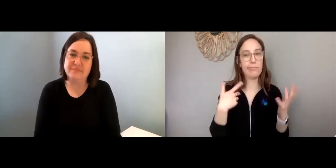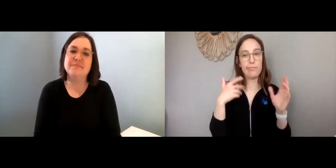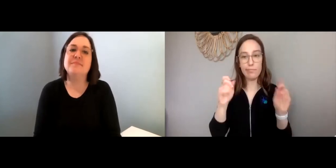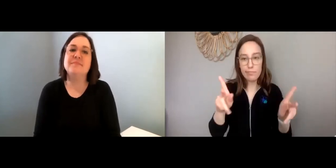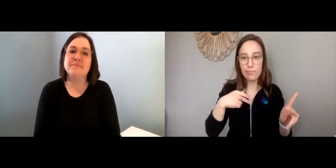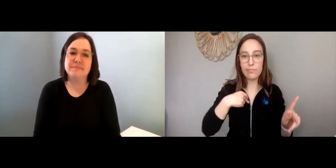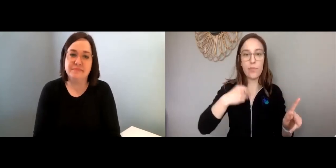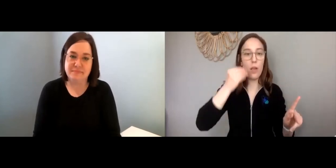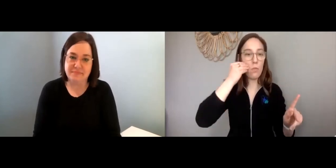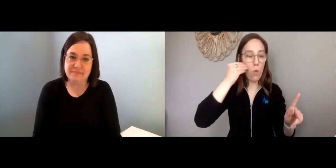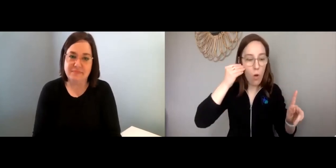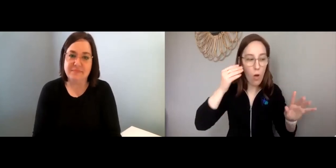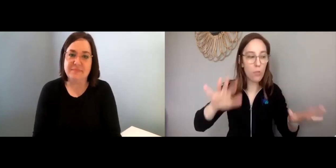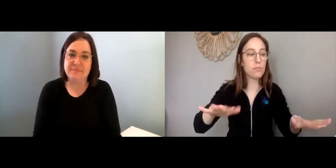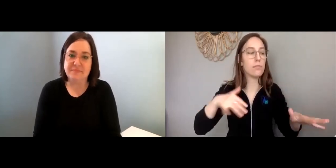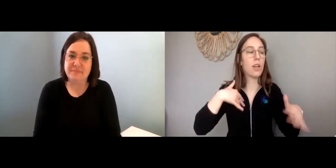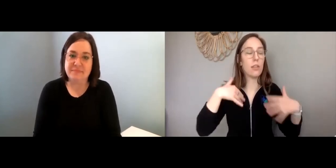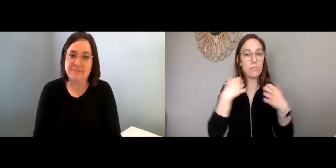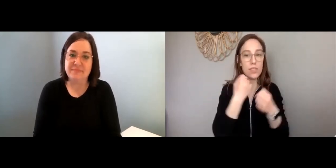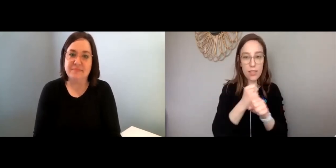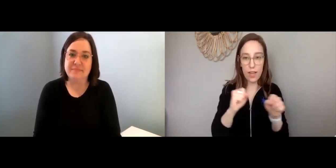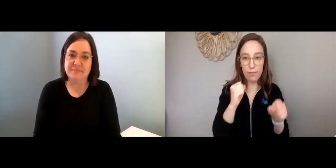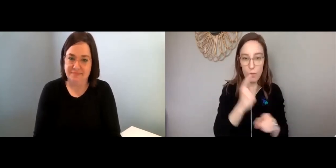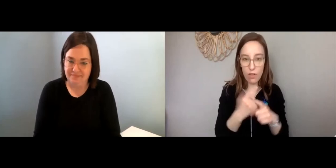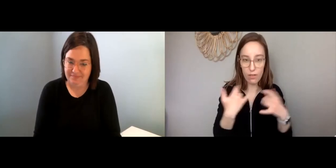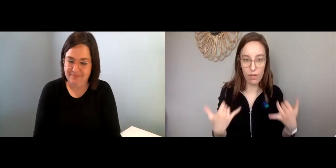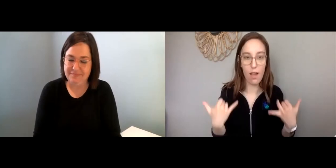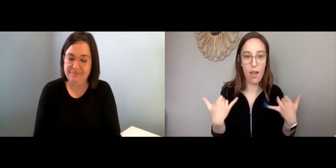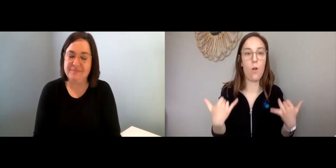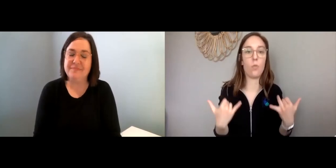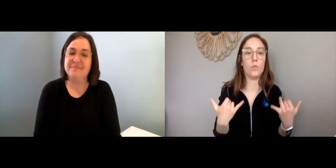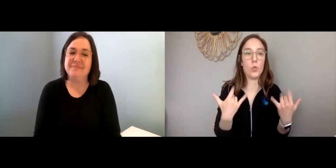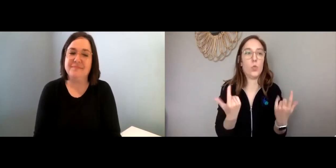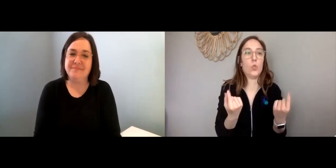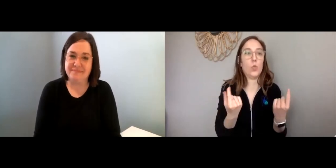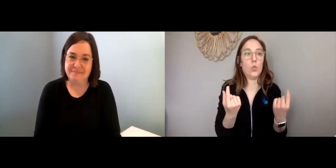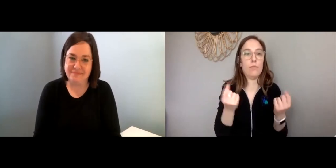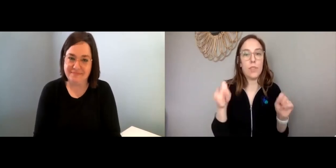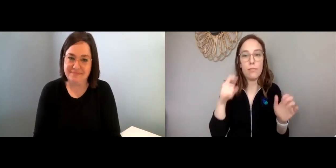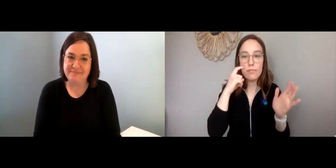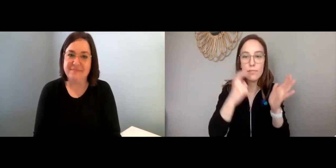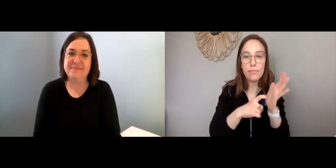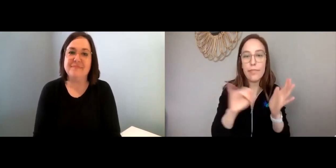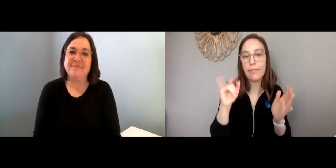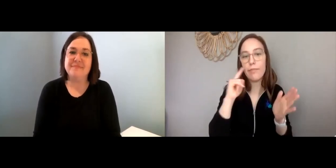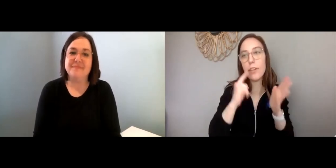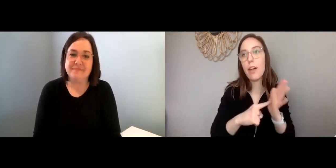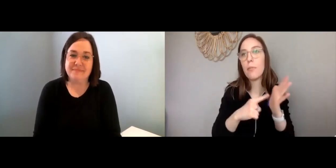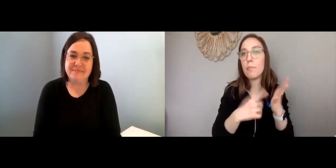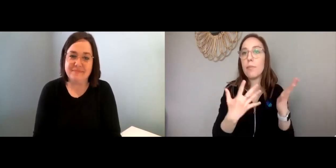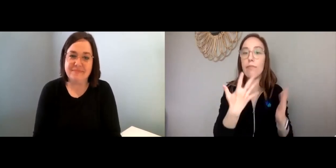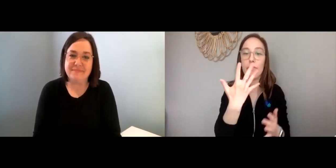it's really important to be in the here and now. Like say, “Okay, I'm home, I’m safe.”